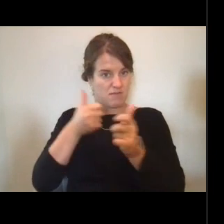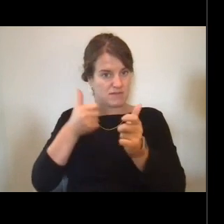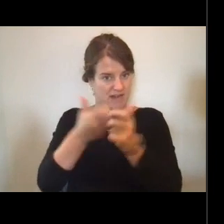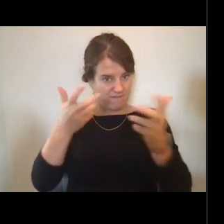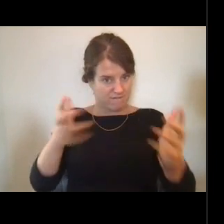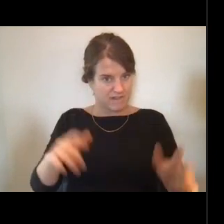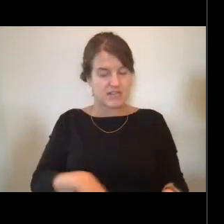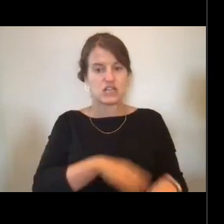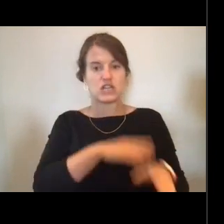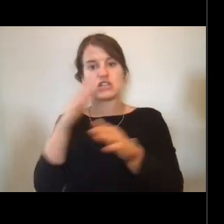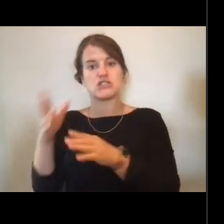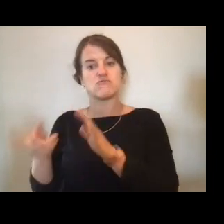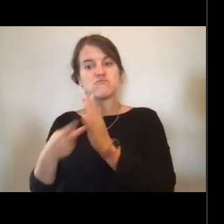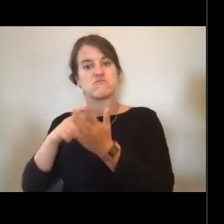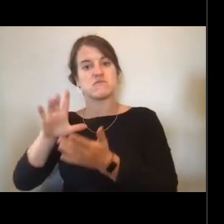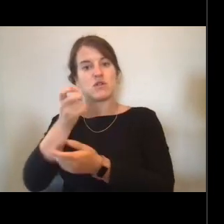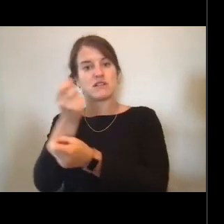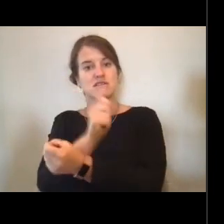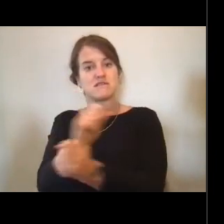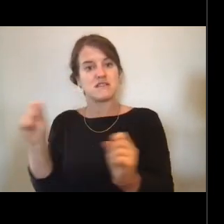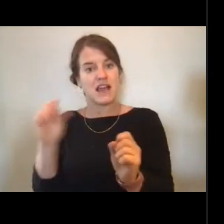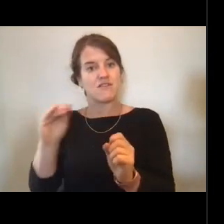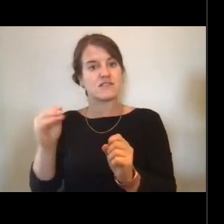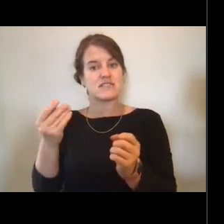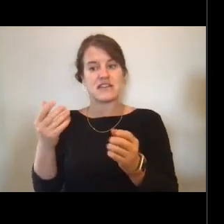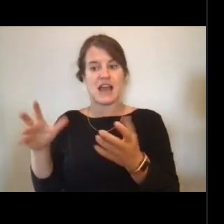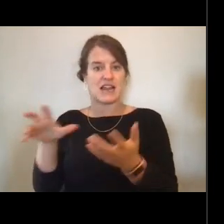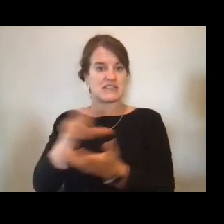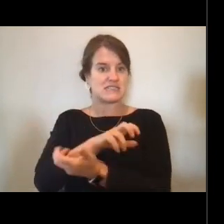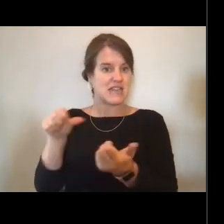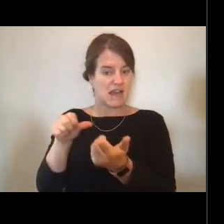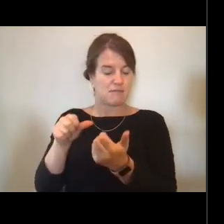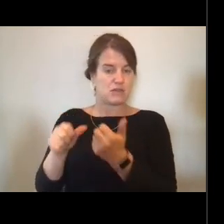and damage control equipment is working properly. Things like that.